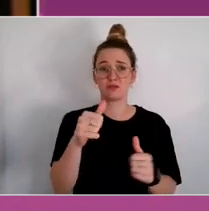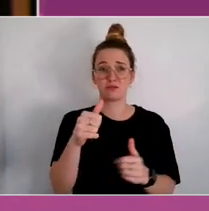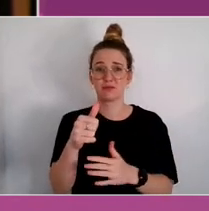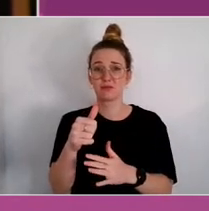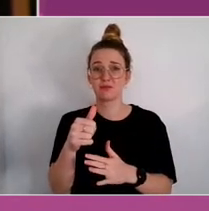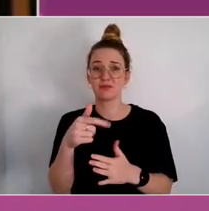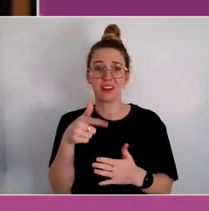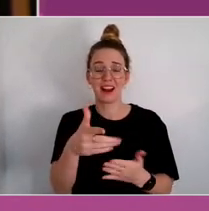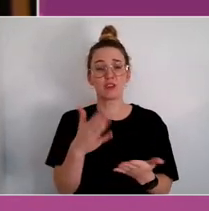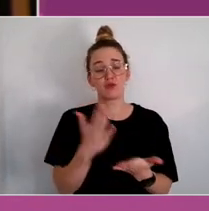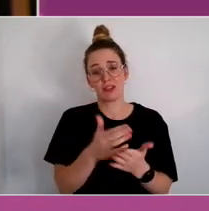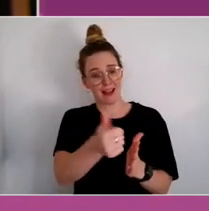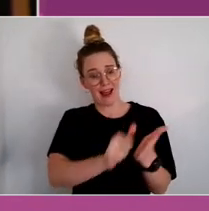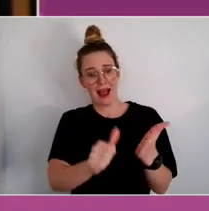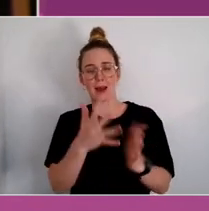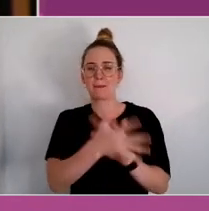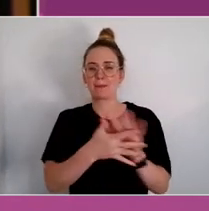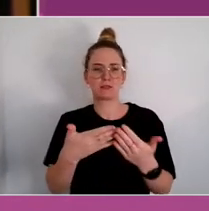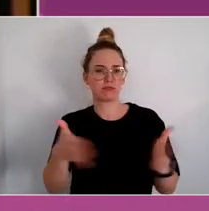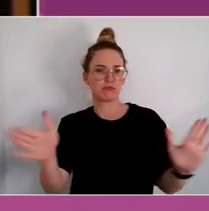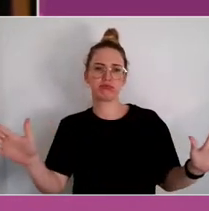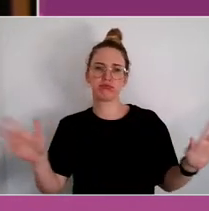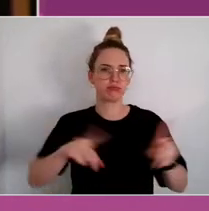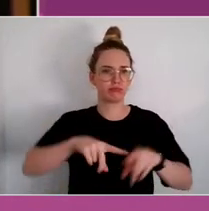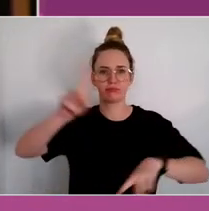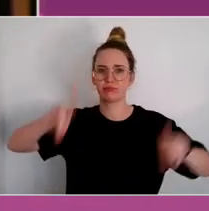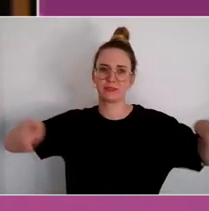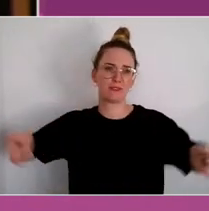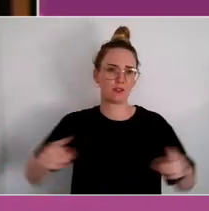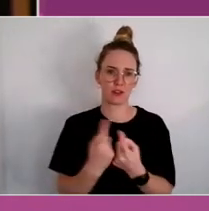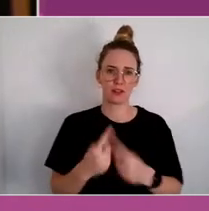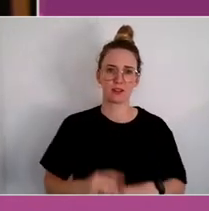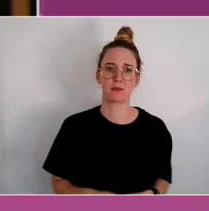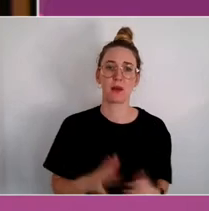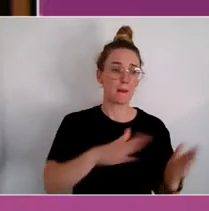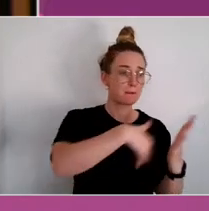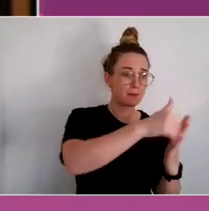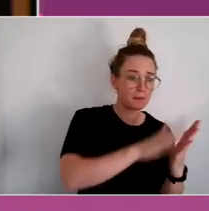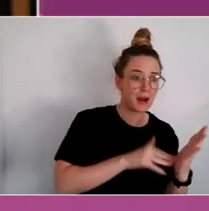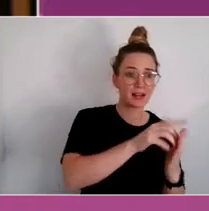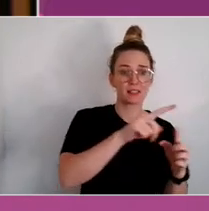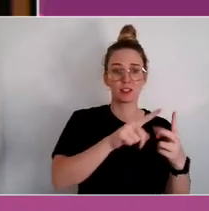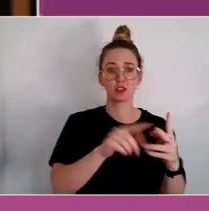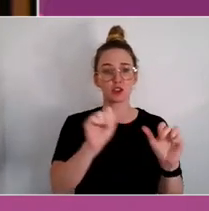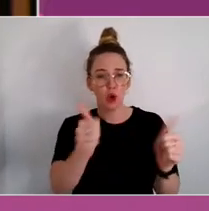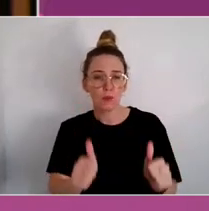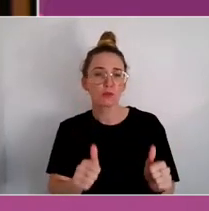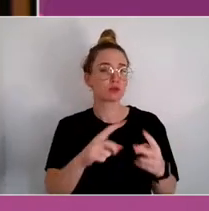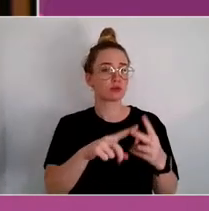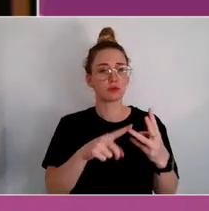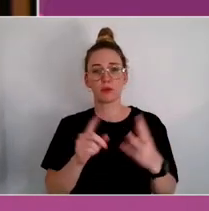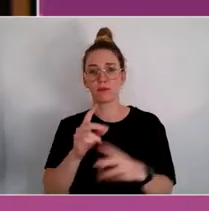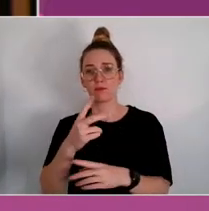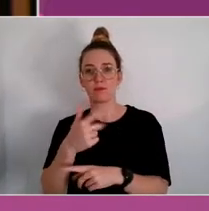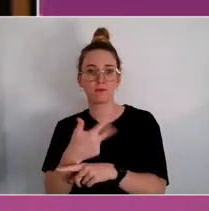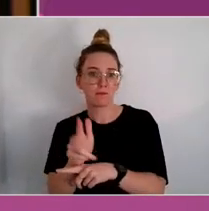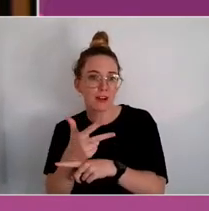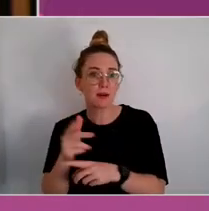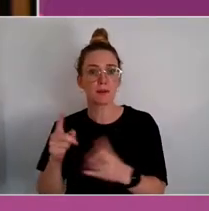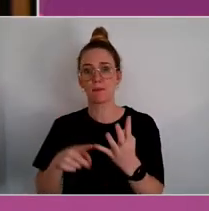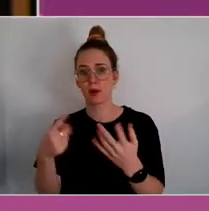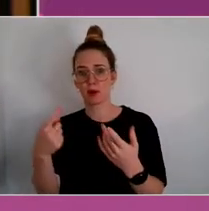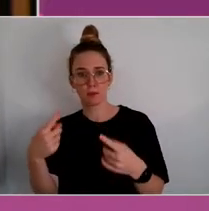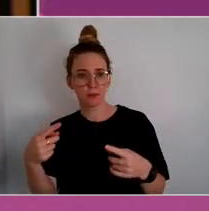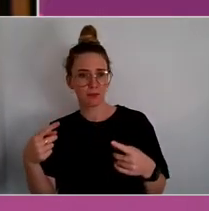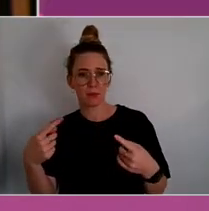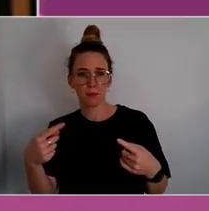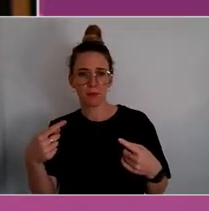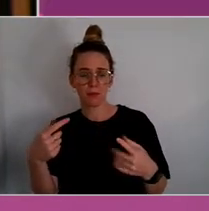Painting, installation, sculpture, music, media, film, TV, the practice of it, the learning